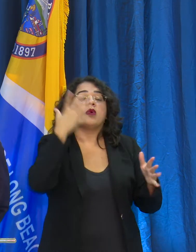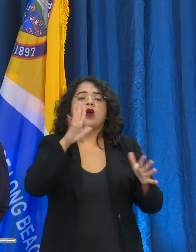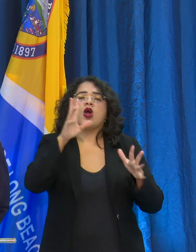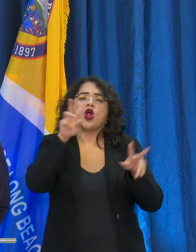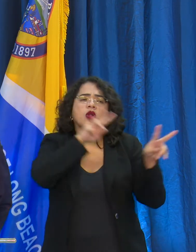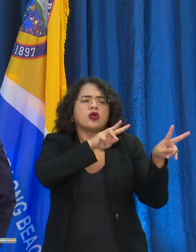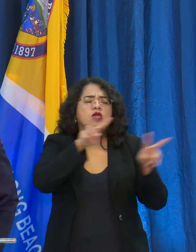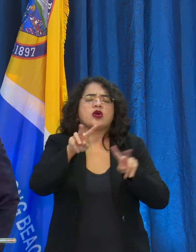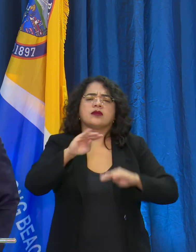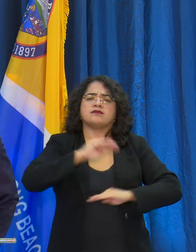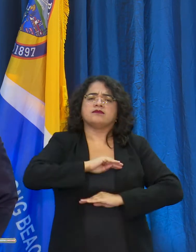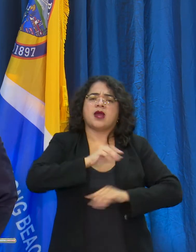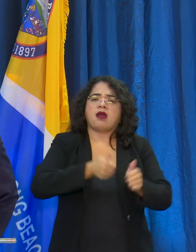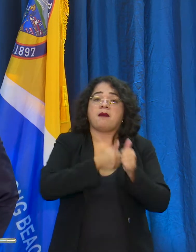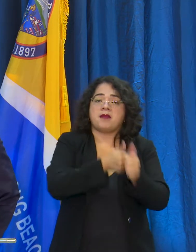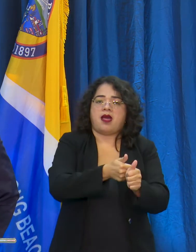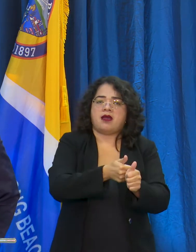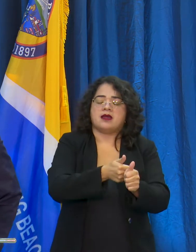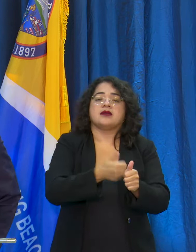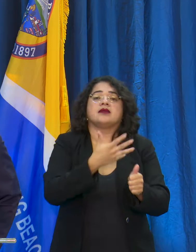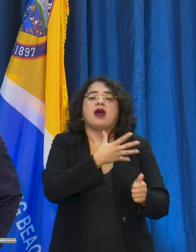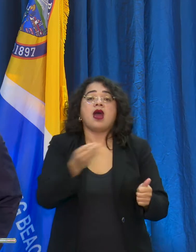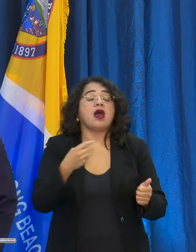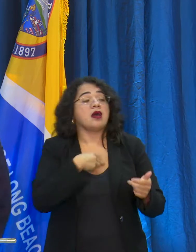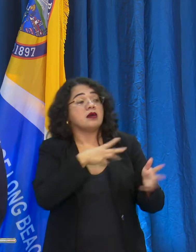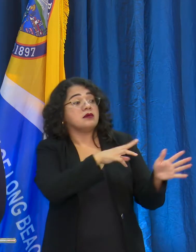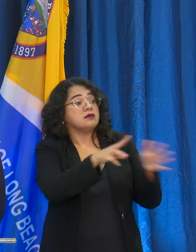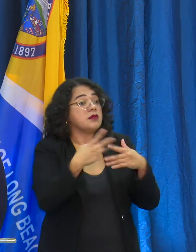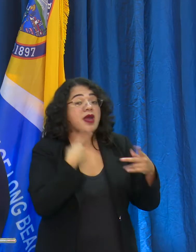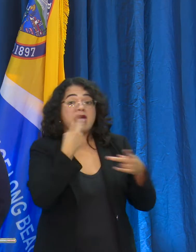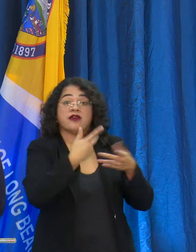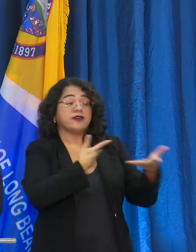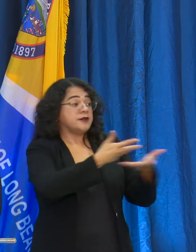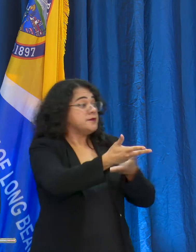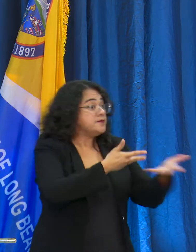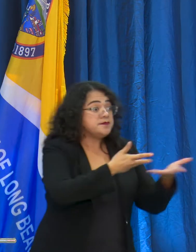issues but upfront and proactively make sure that everyone is following the same